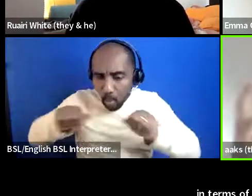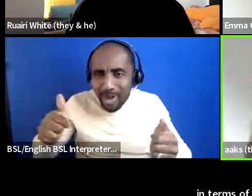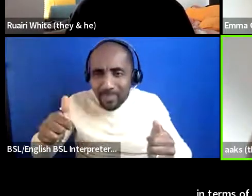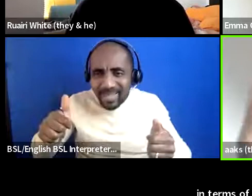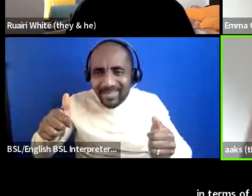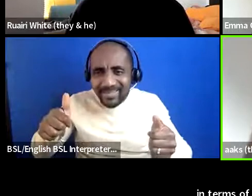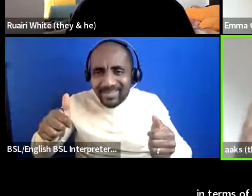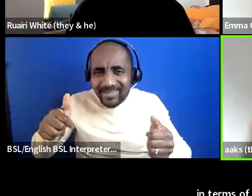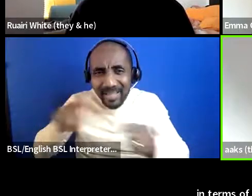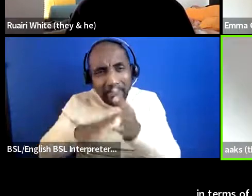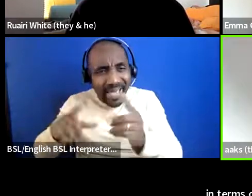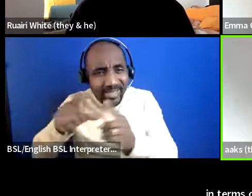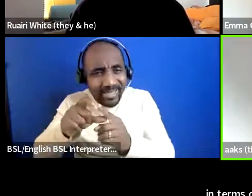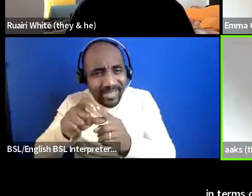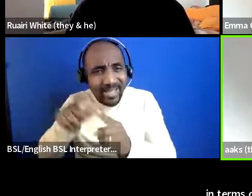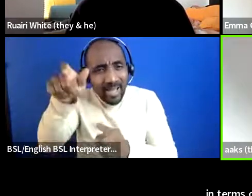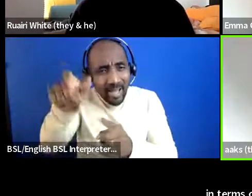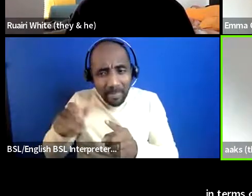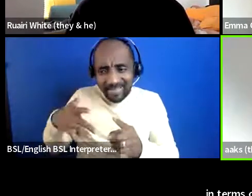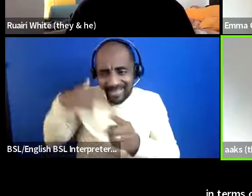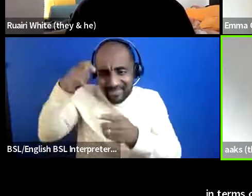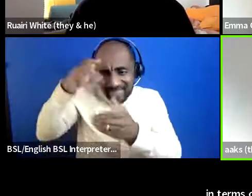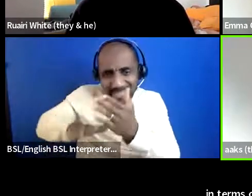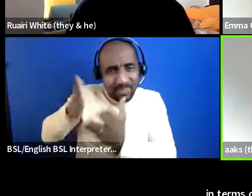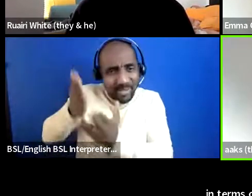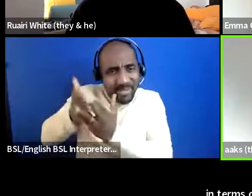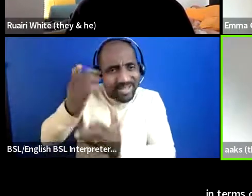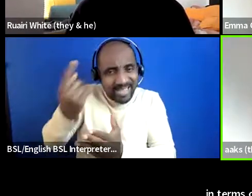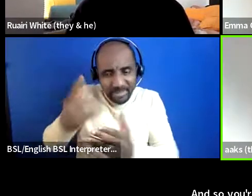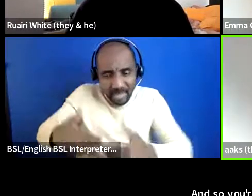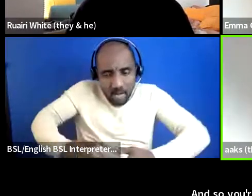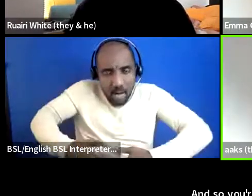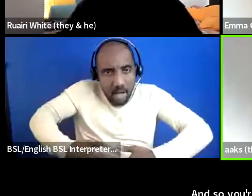with lived experience that's just that intuitively knowing what they're doing to also be able to